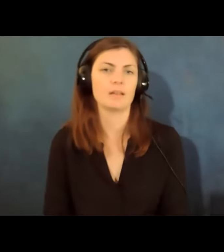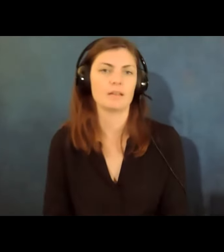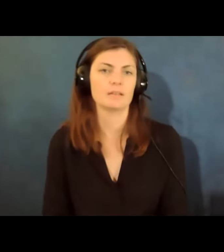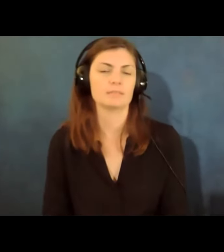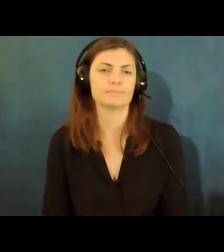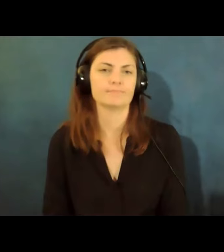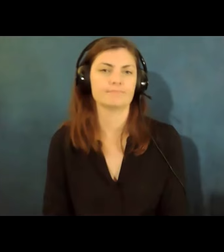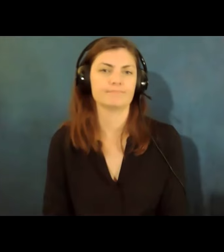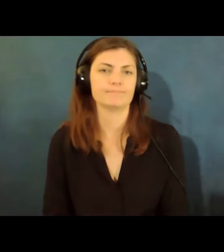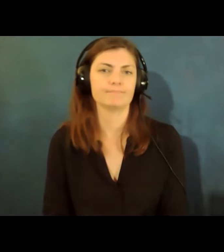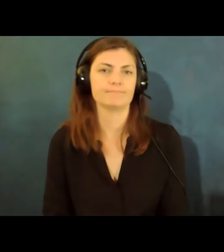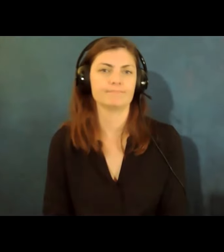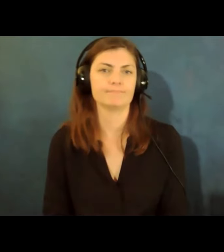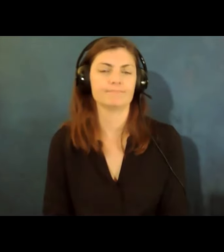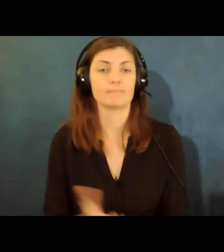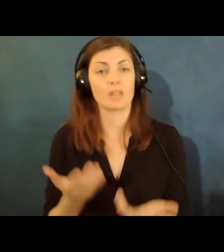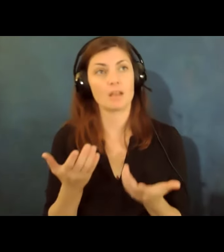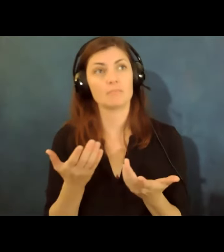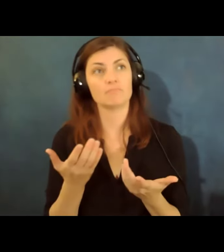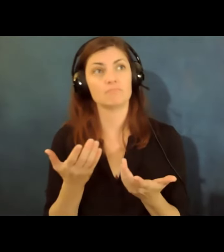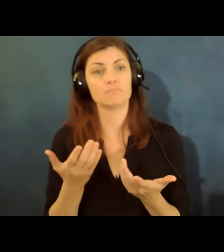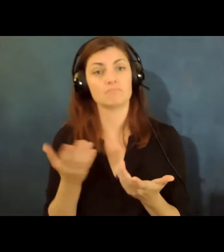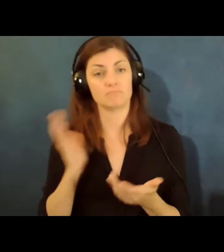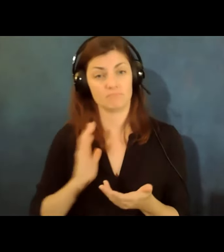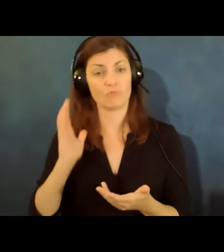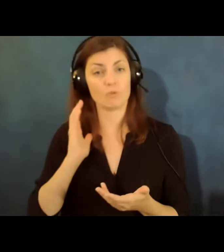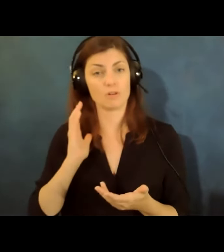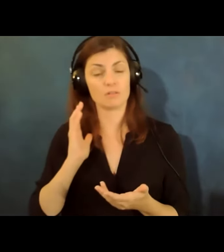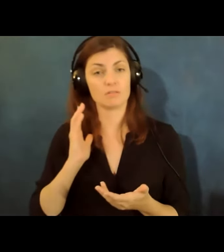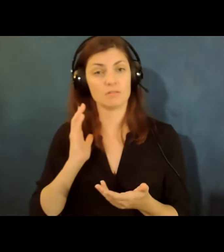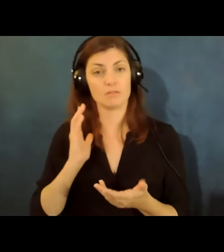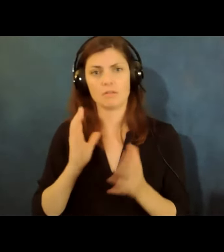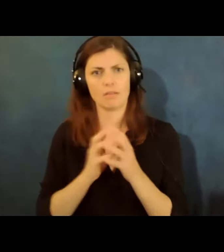and there was a time at least when um when a lot of the interpreting agencies weren't